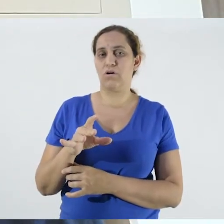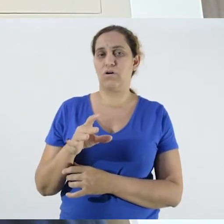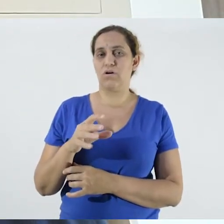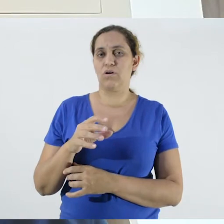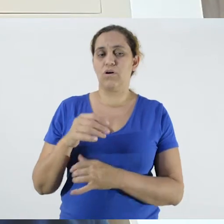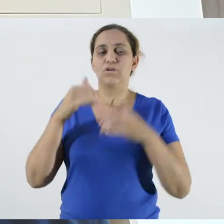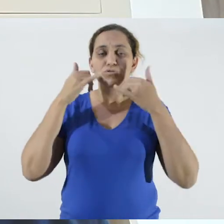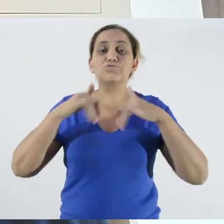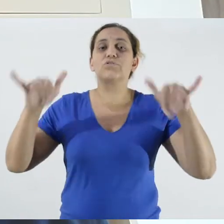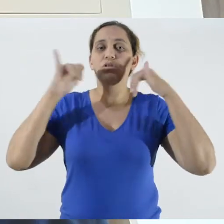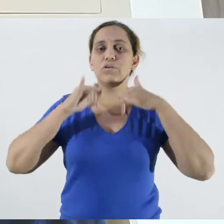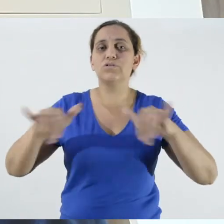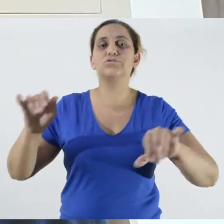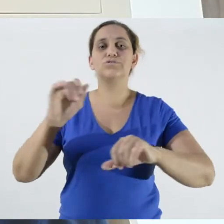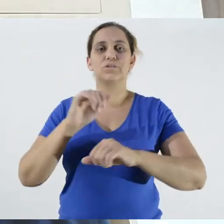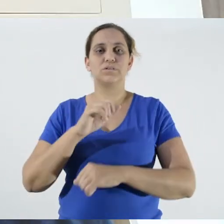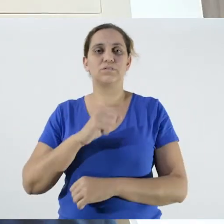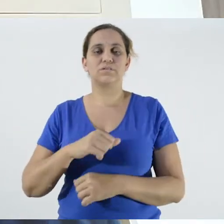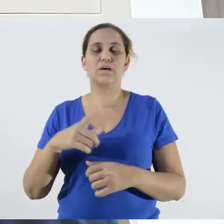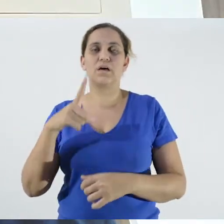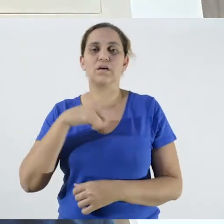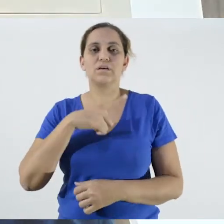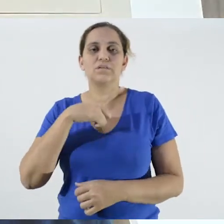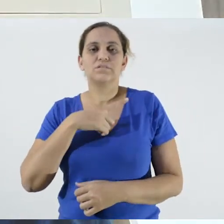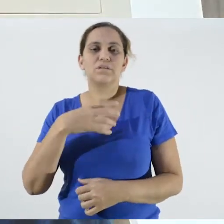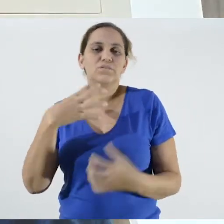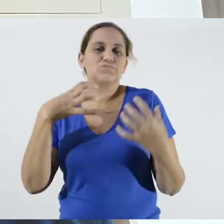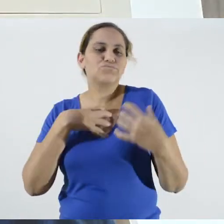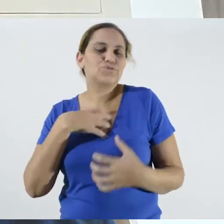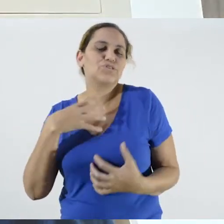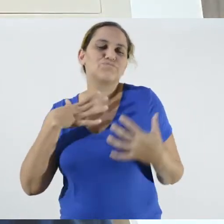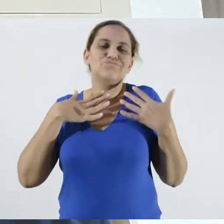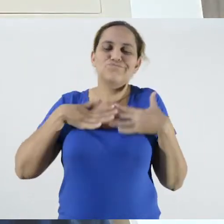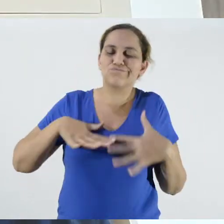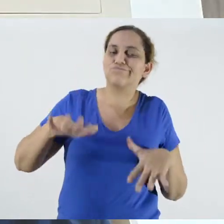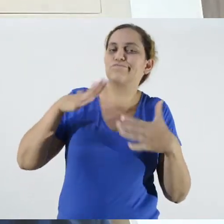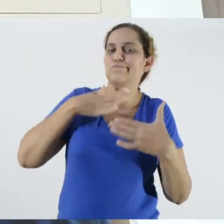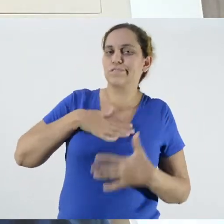"news announcement". We have a more relaxed aesthetic to take